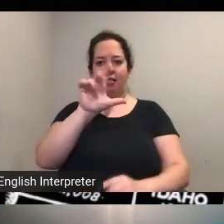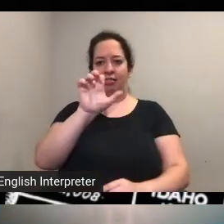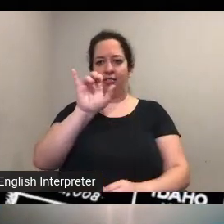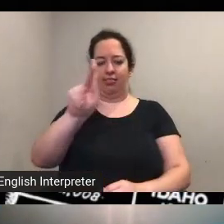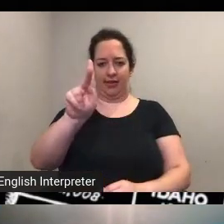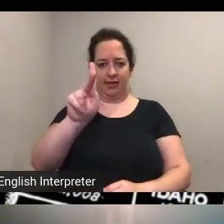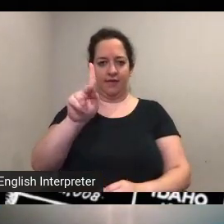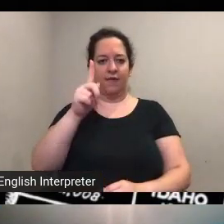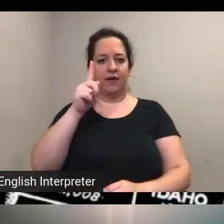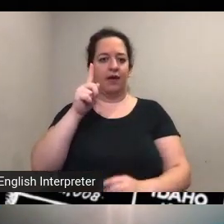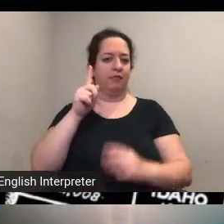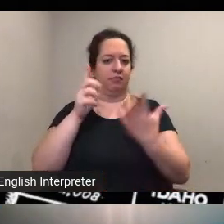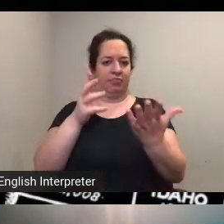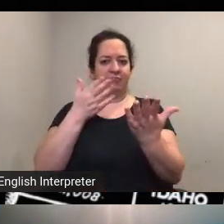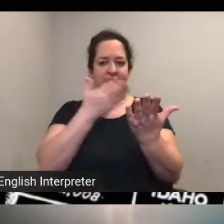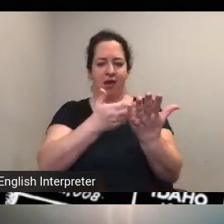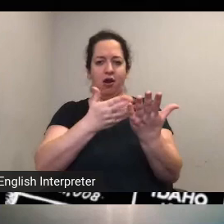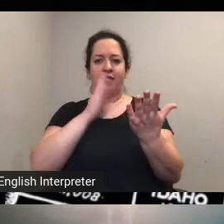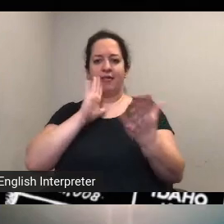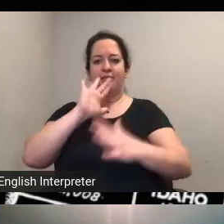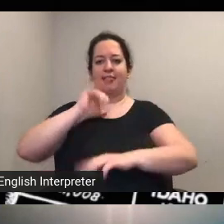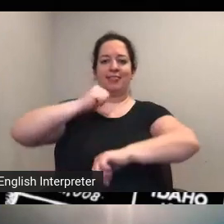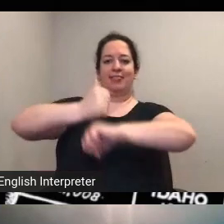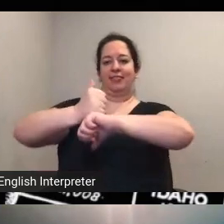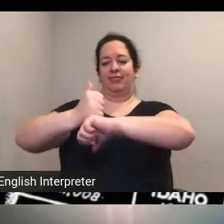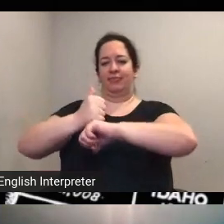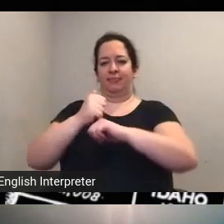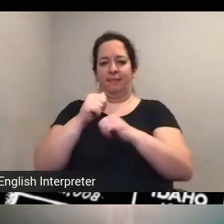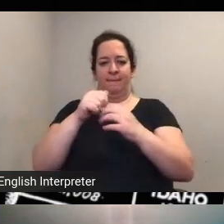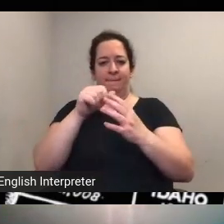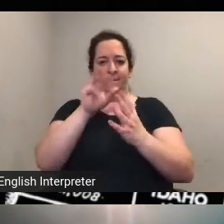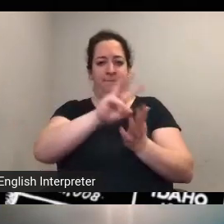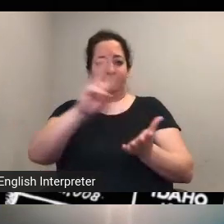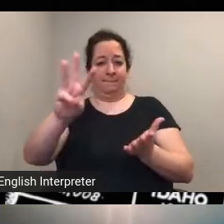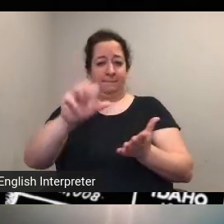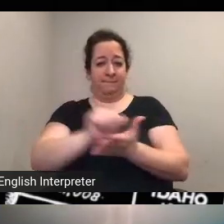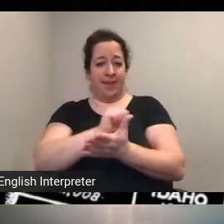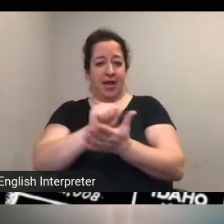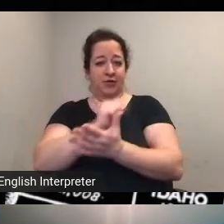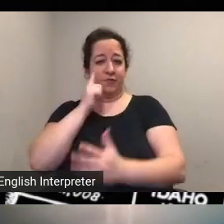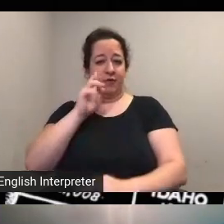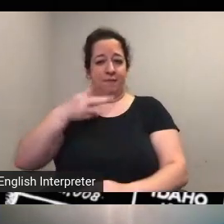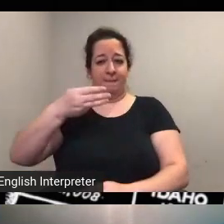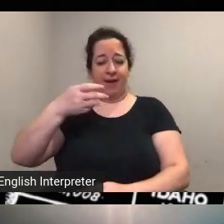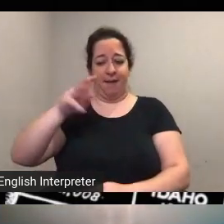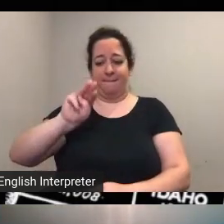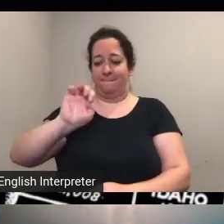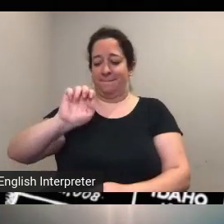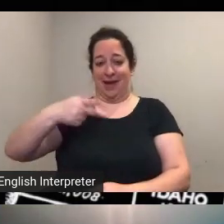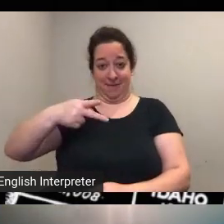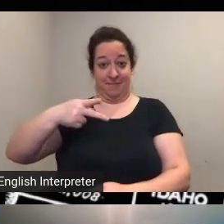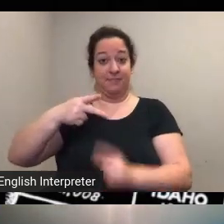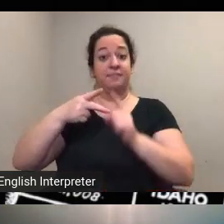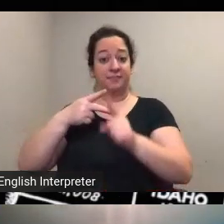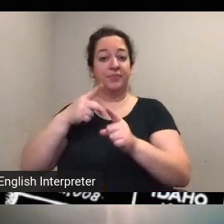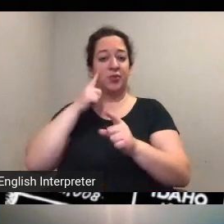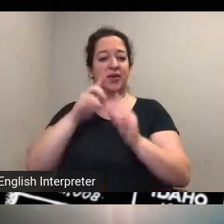for the map um there's a link there uh to add to the story i what did we title